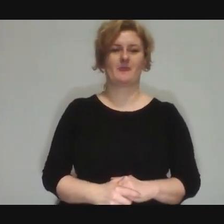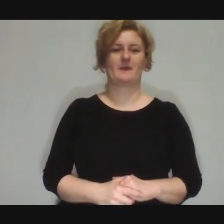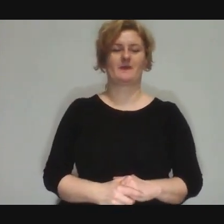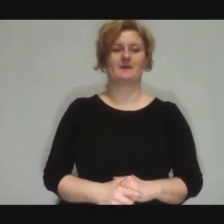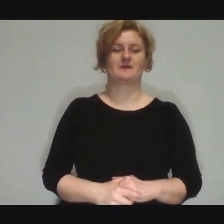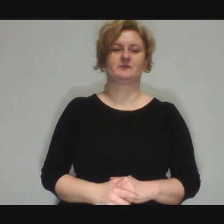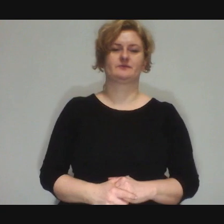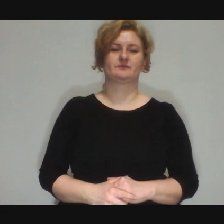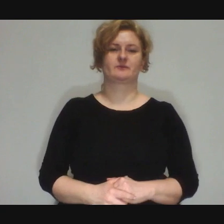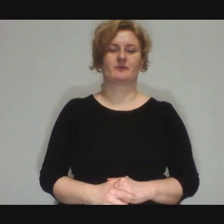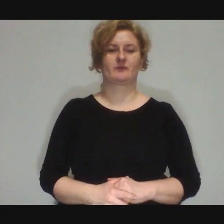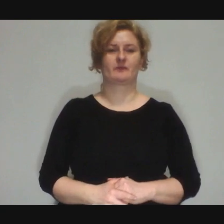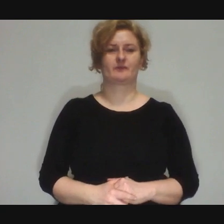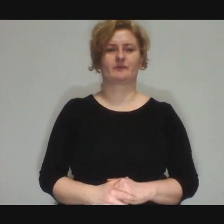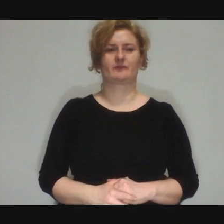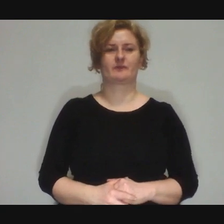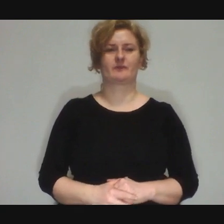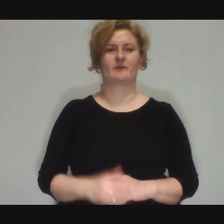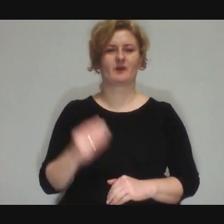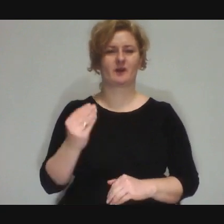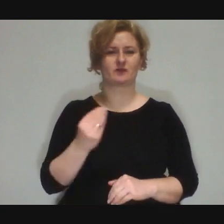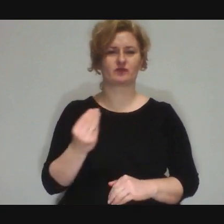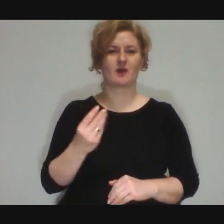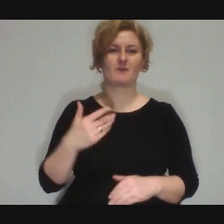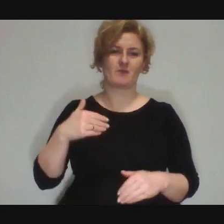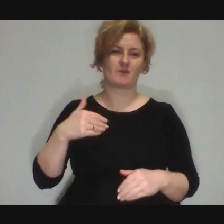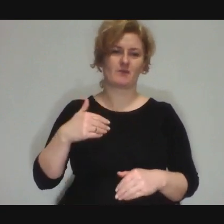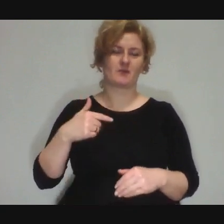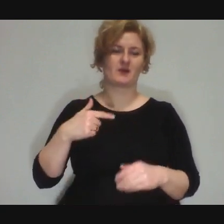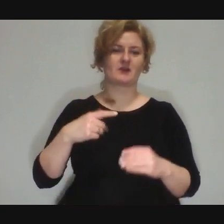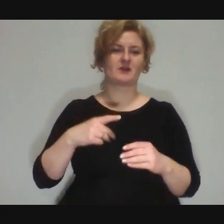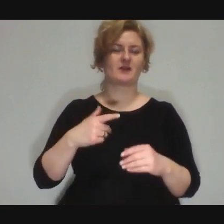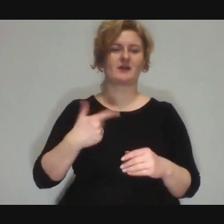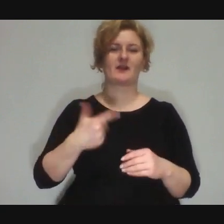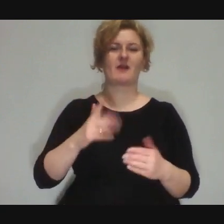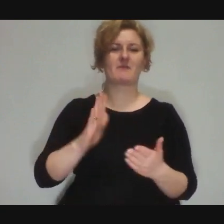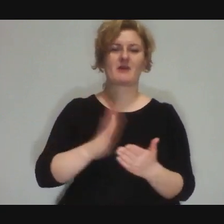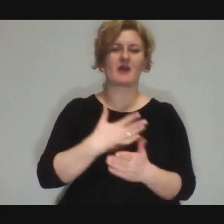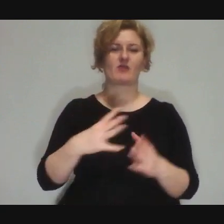Marek: Not yet... But soon... Dominika: 10 years.